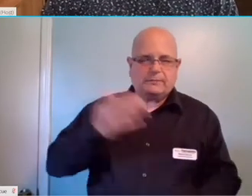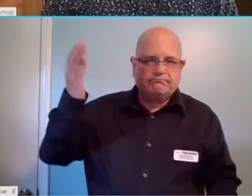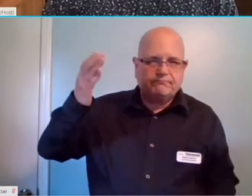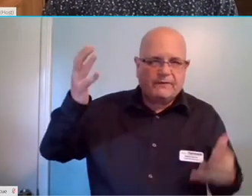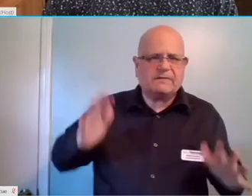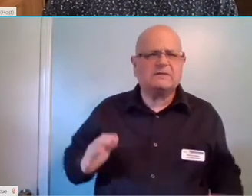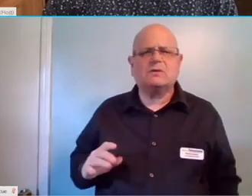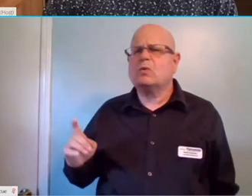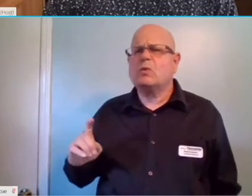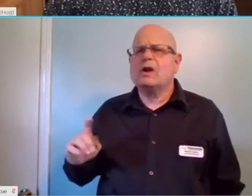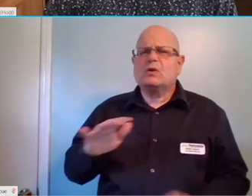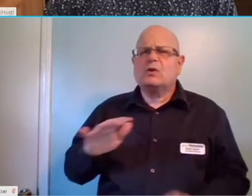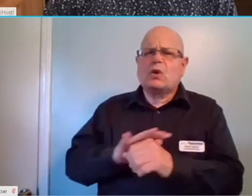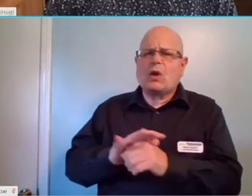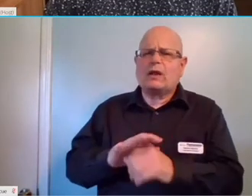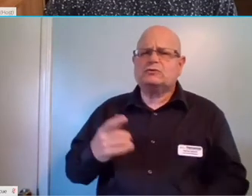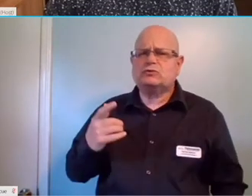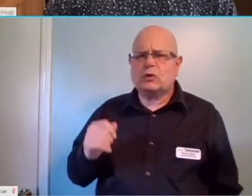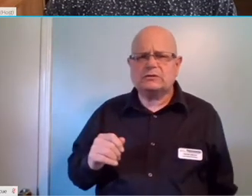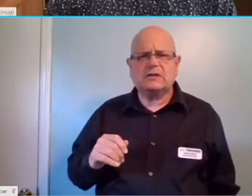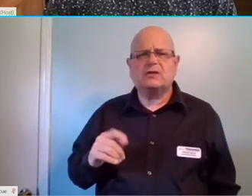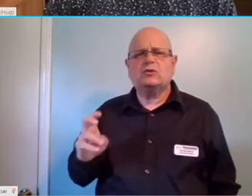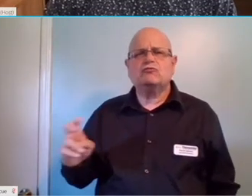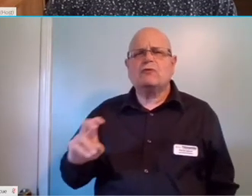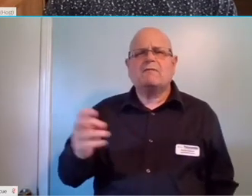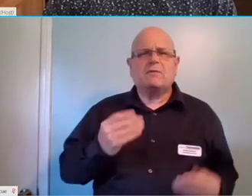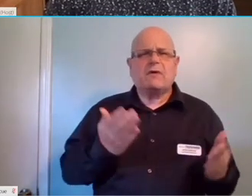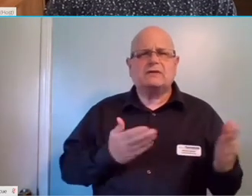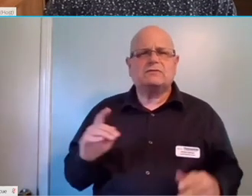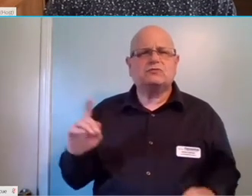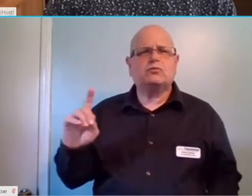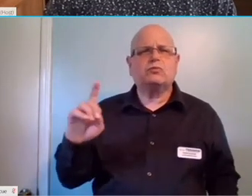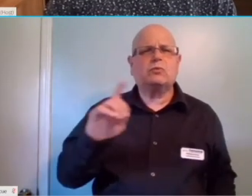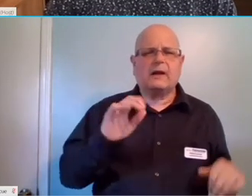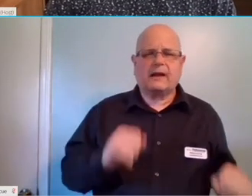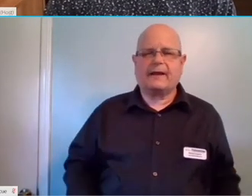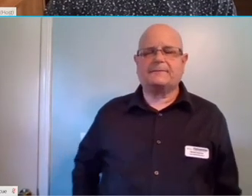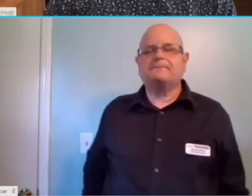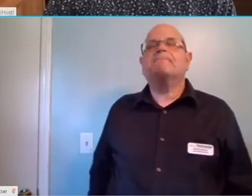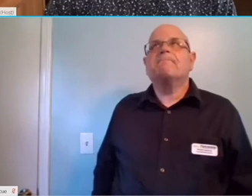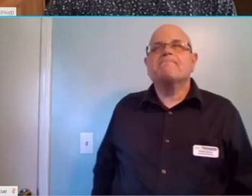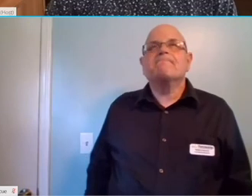Where are you located in Georgia and how far would you be able to travel to provide your service to individuals? Yeah.